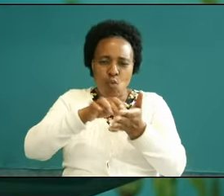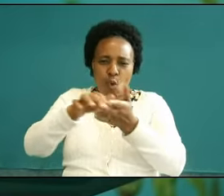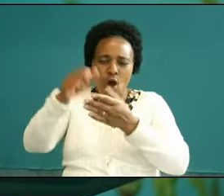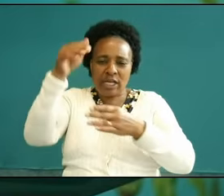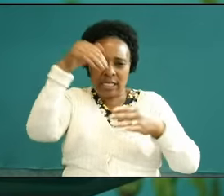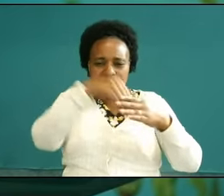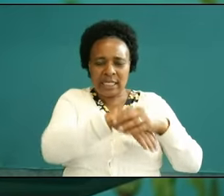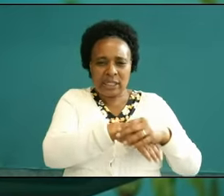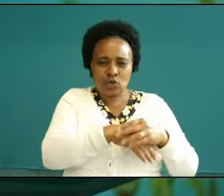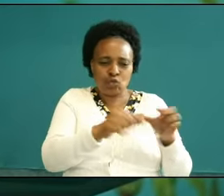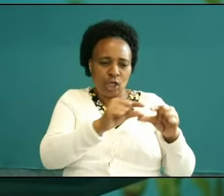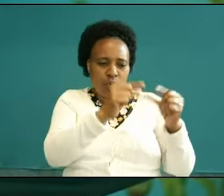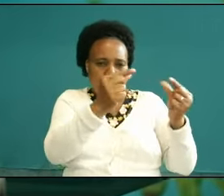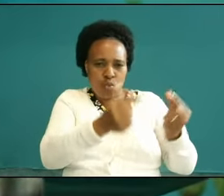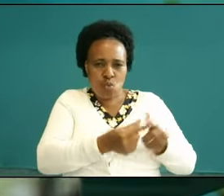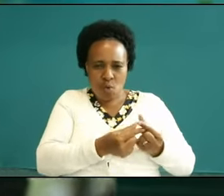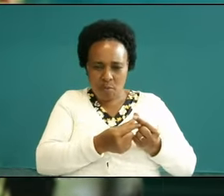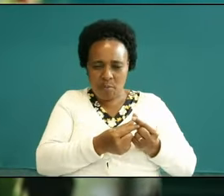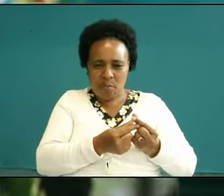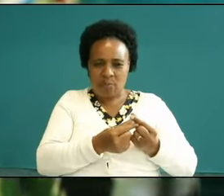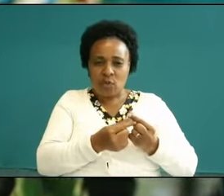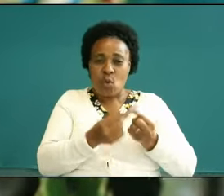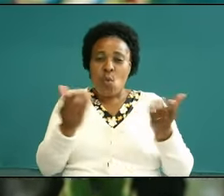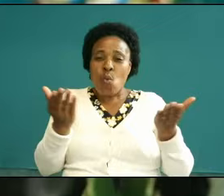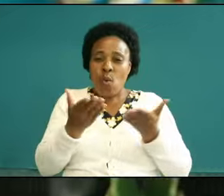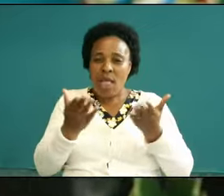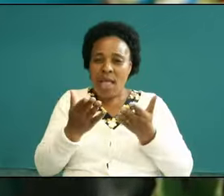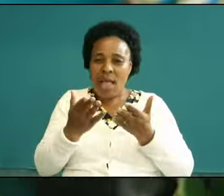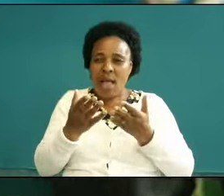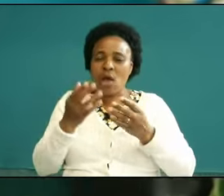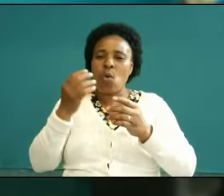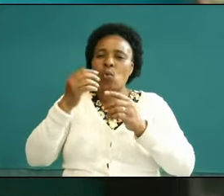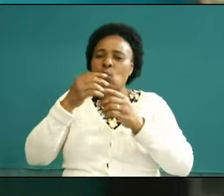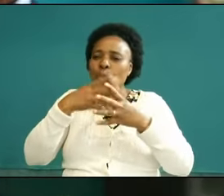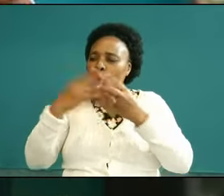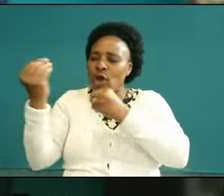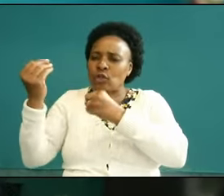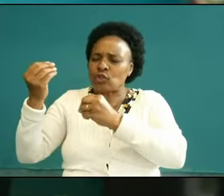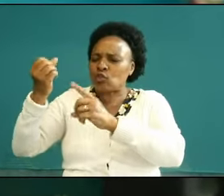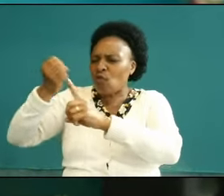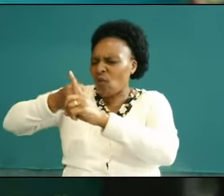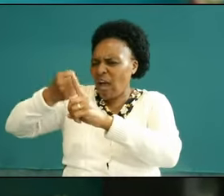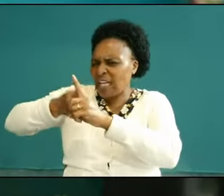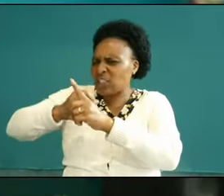as you walk into the battlefield when you're going to fight not with the Flesh and the blood